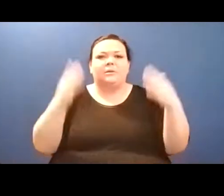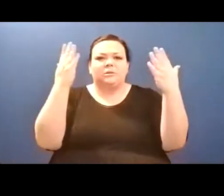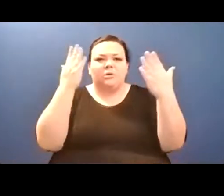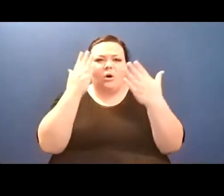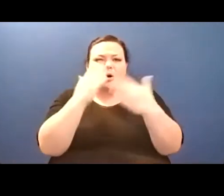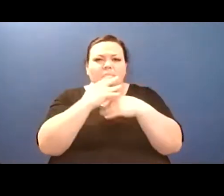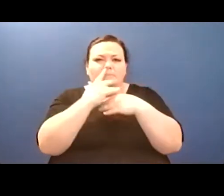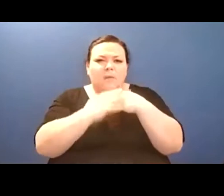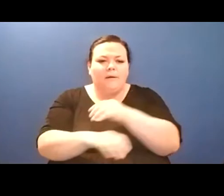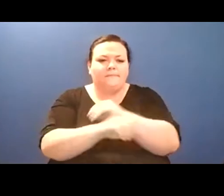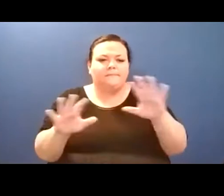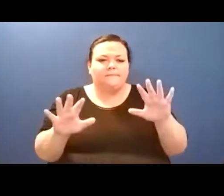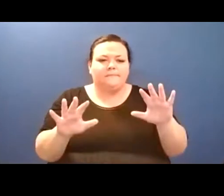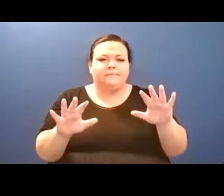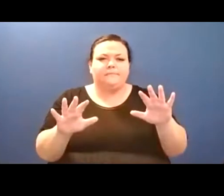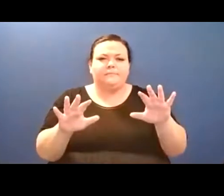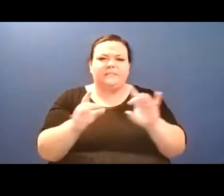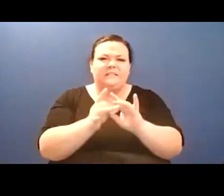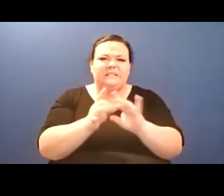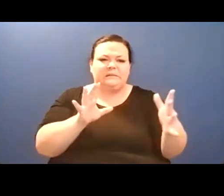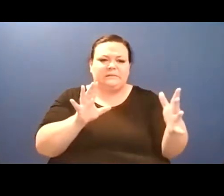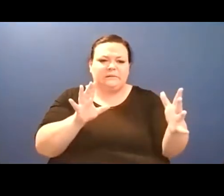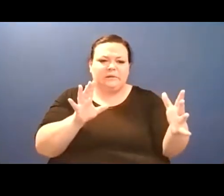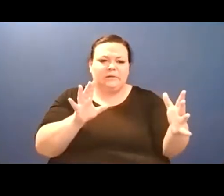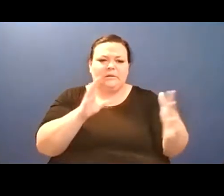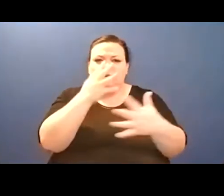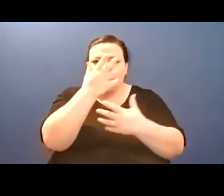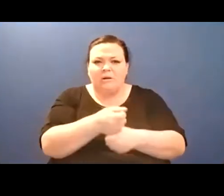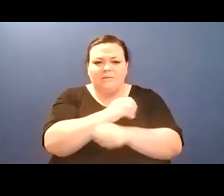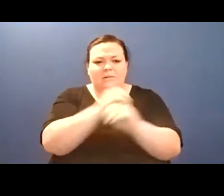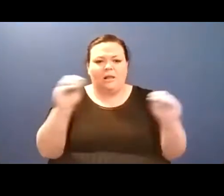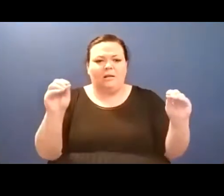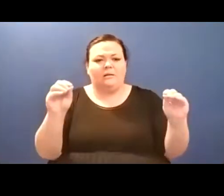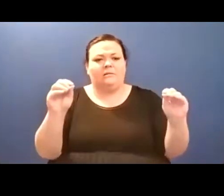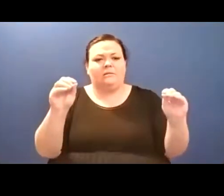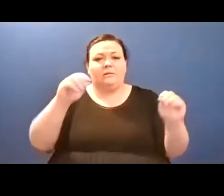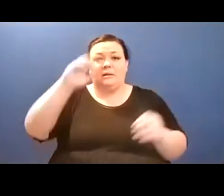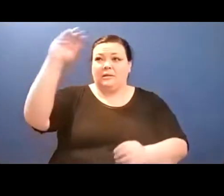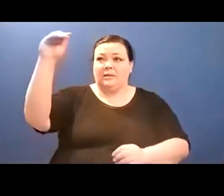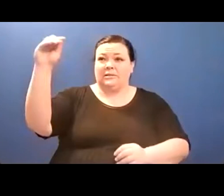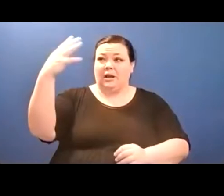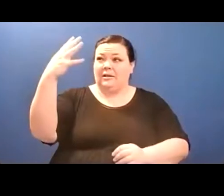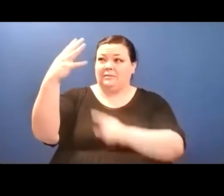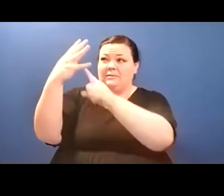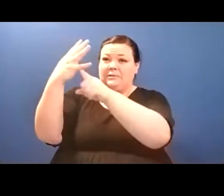um, I just want to say, um, Aditi's books are, also, I, I have them sitting right over there, um,